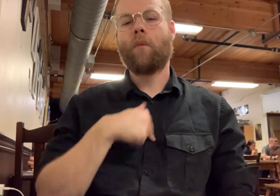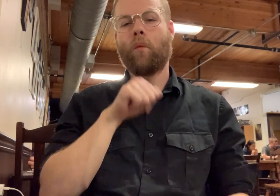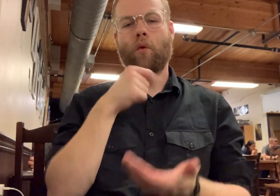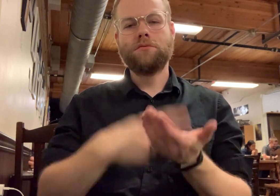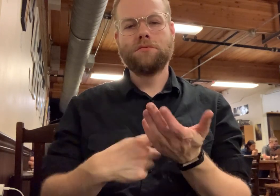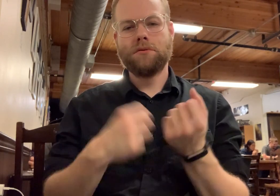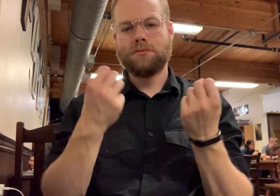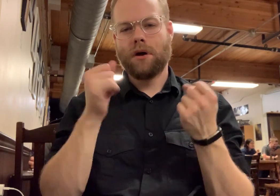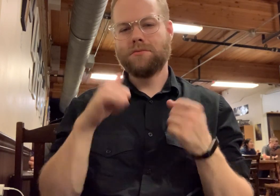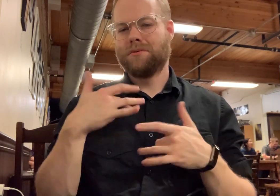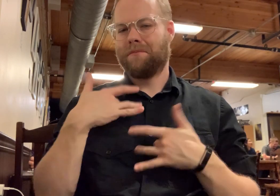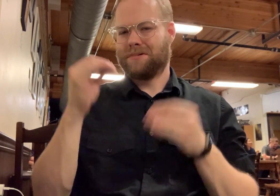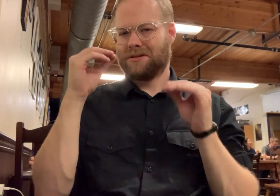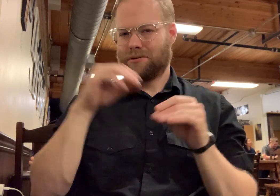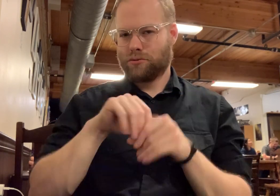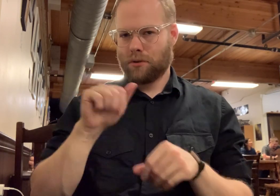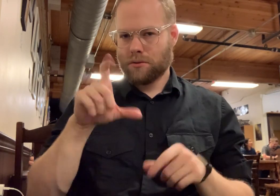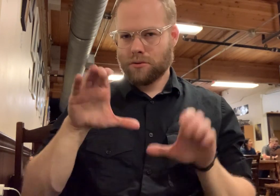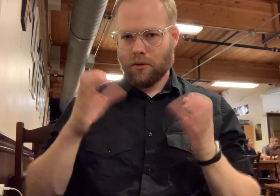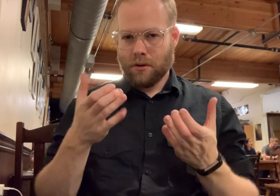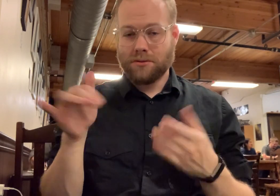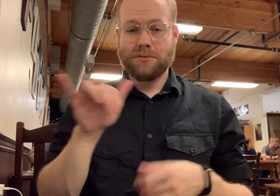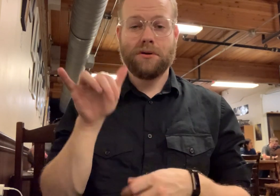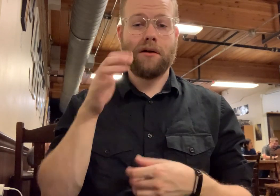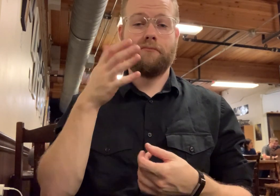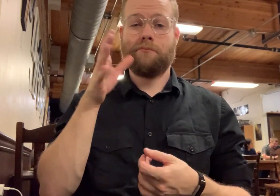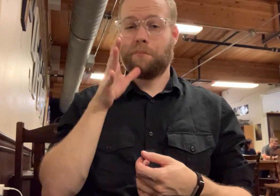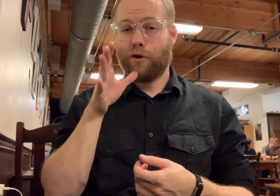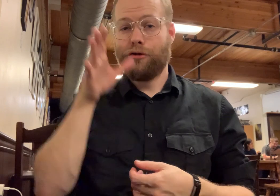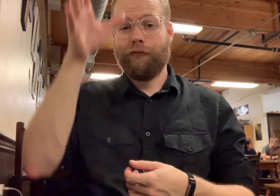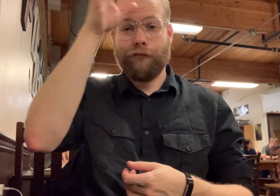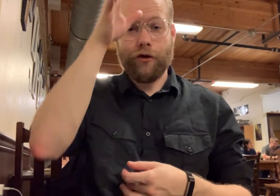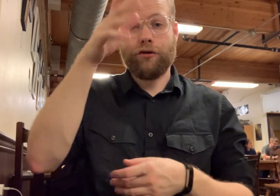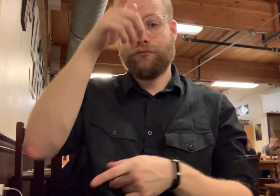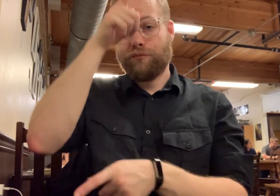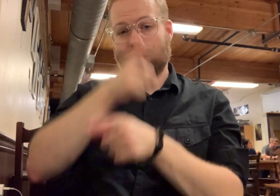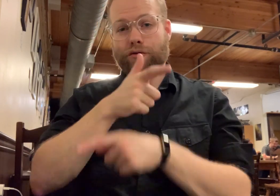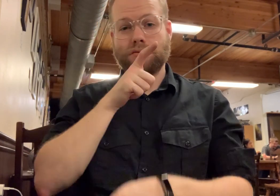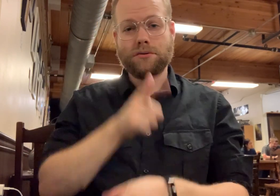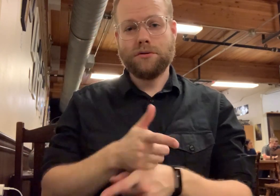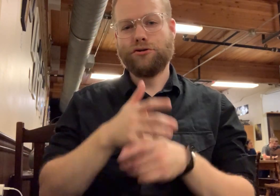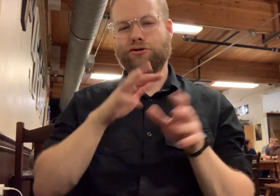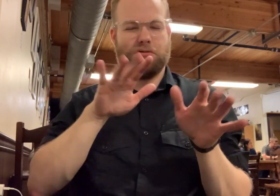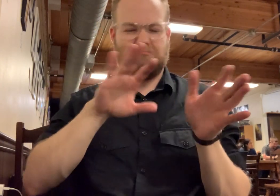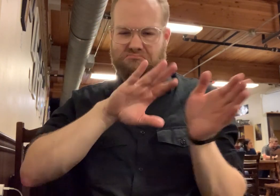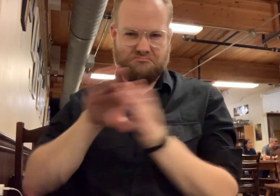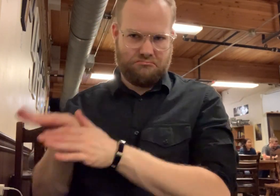I won't discuss signs that are usually taught in ASL classes, like mother, father, brother, sister.